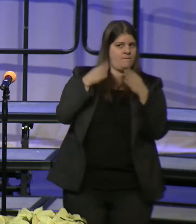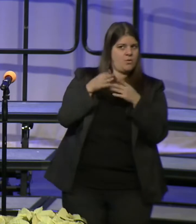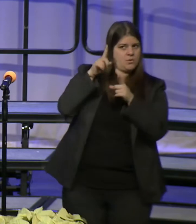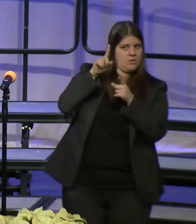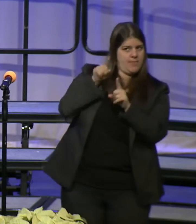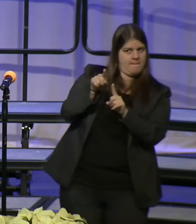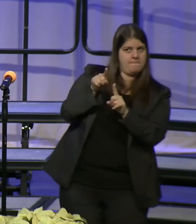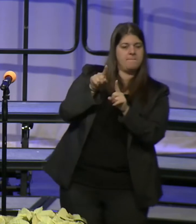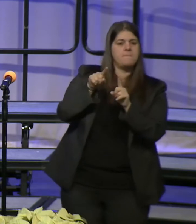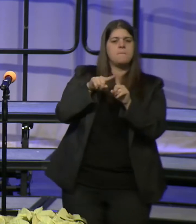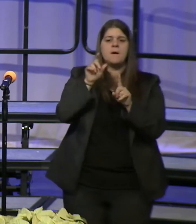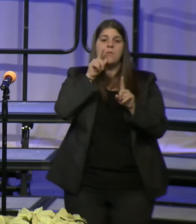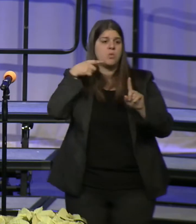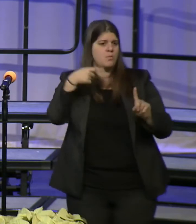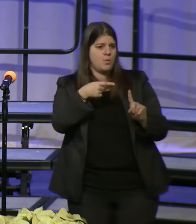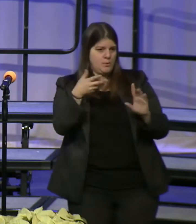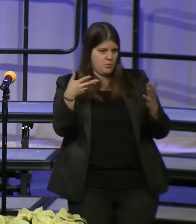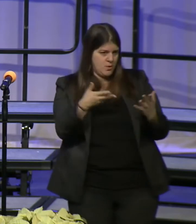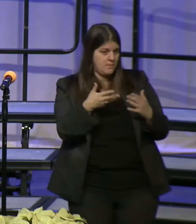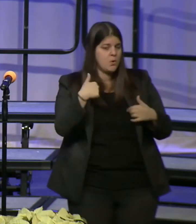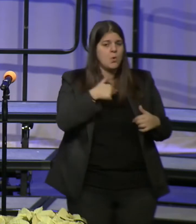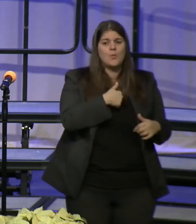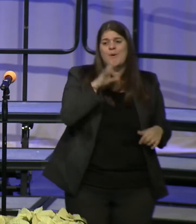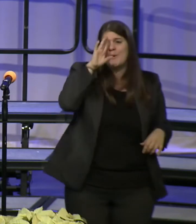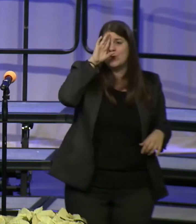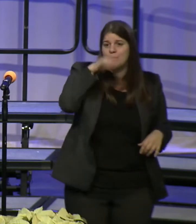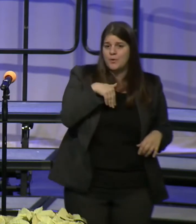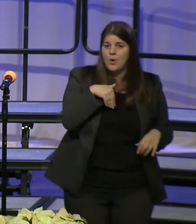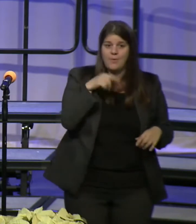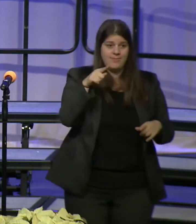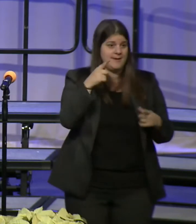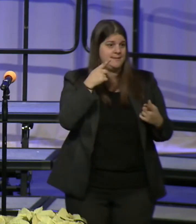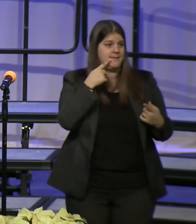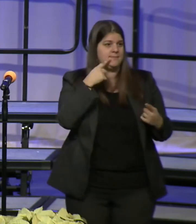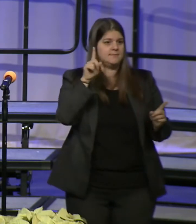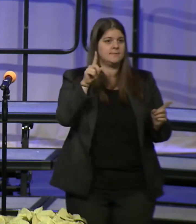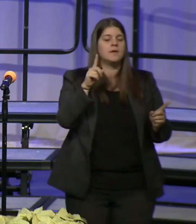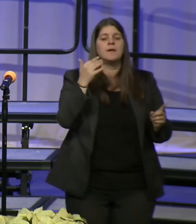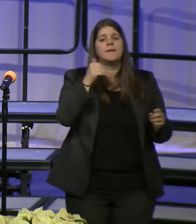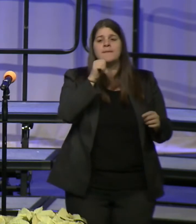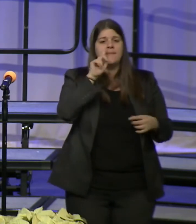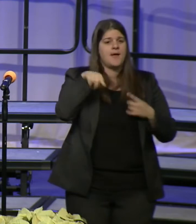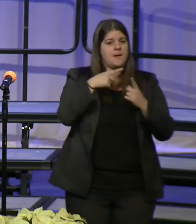Calvin and I know that this accomplishment is not about him. This is about future generations